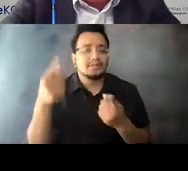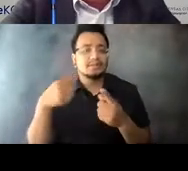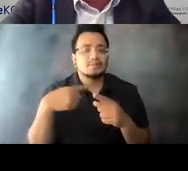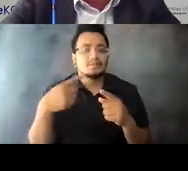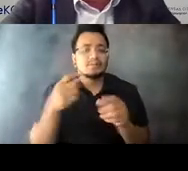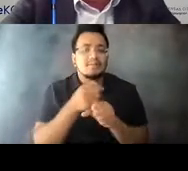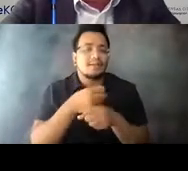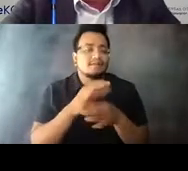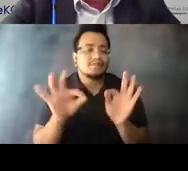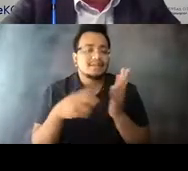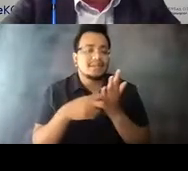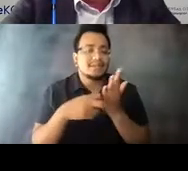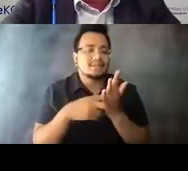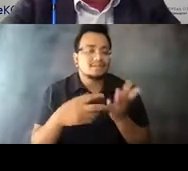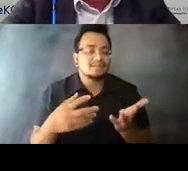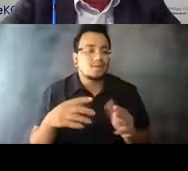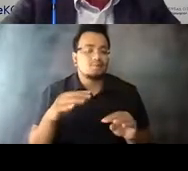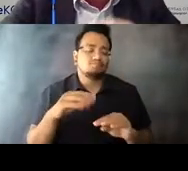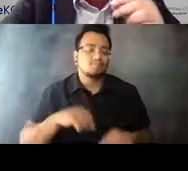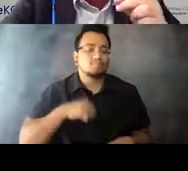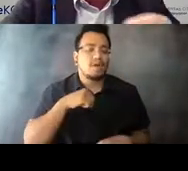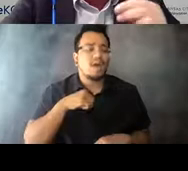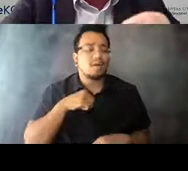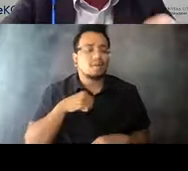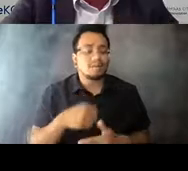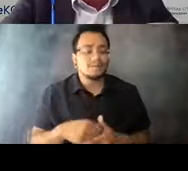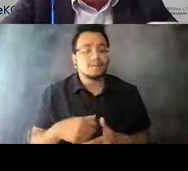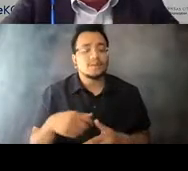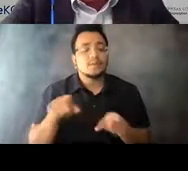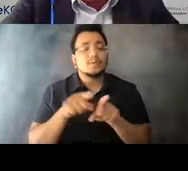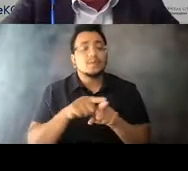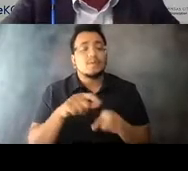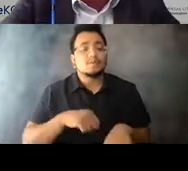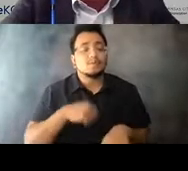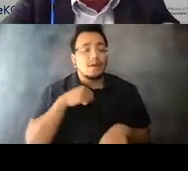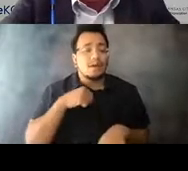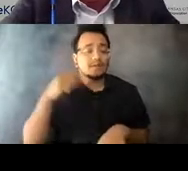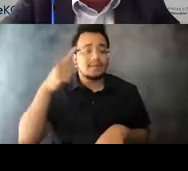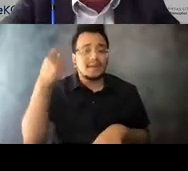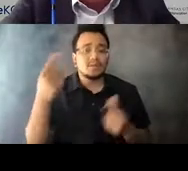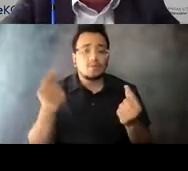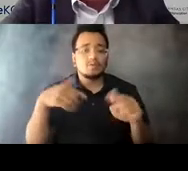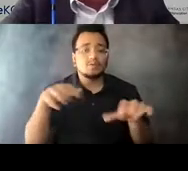COVID. 15:03:36 So we're very proud of that. 15:03:41 And we're very proud of the fact that what we're doing here is changing the culture, right?